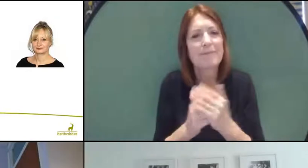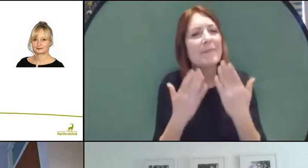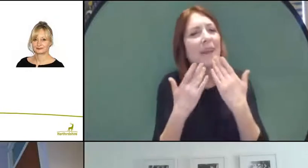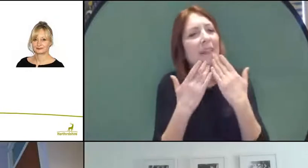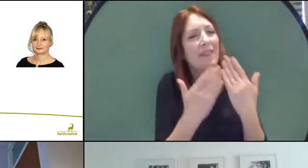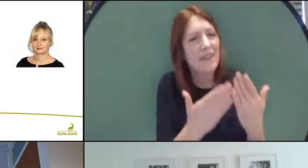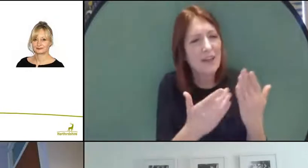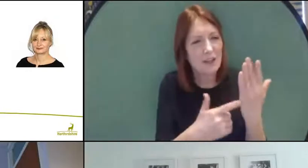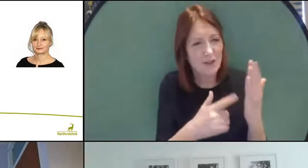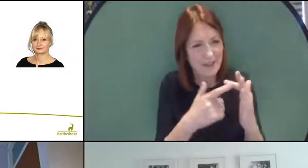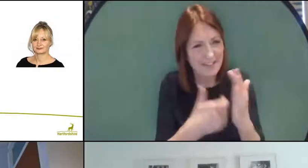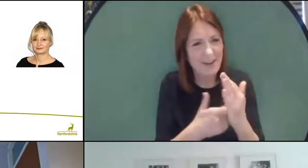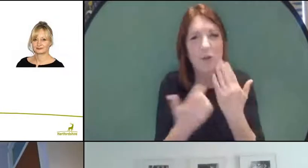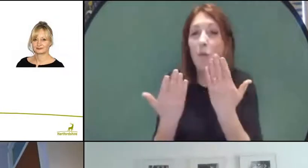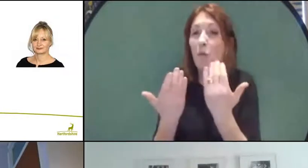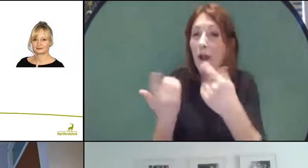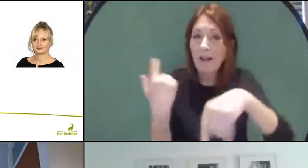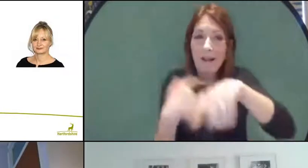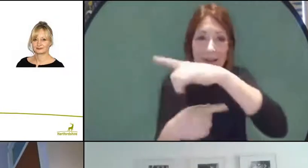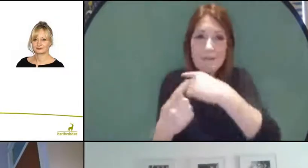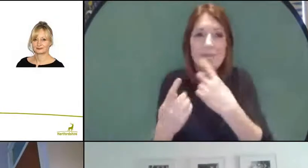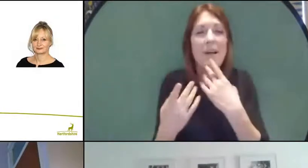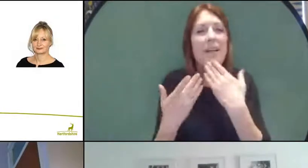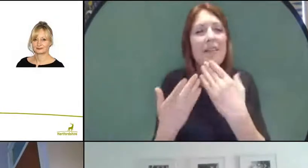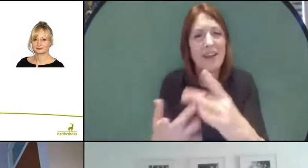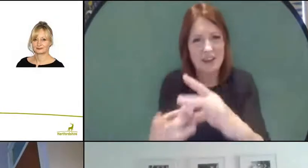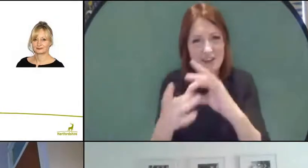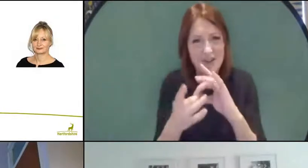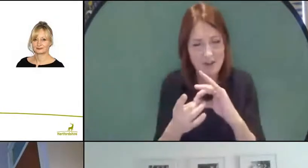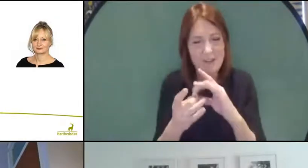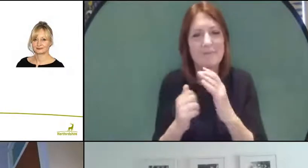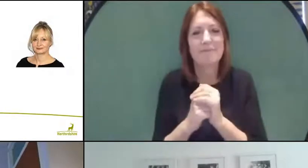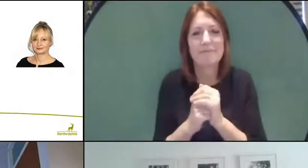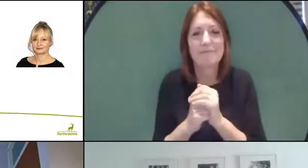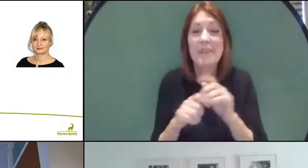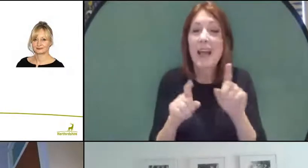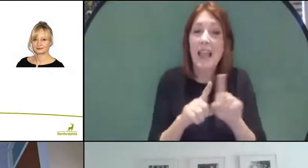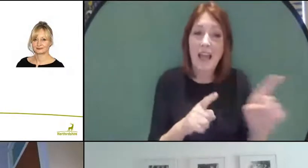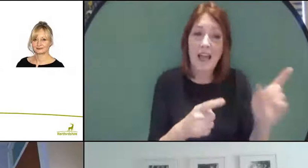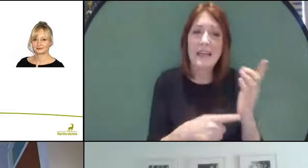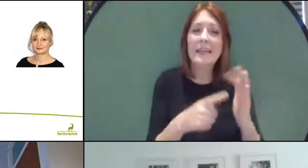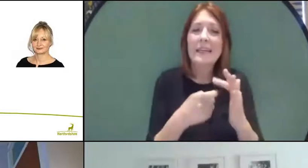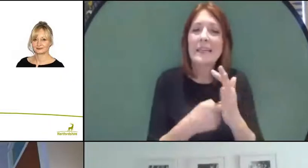welcome everyone and thank you for joining us. As Terry said first thing this morning, my name